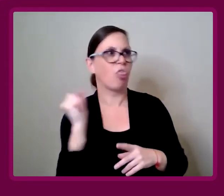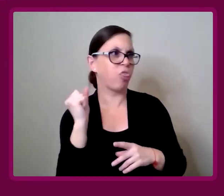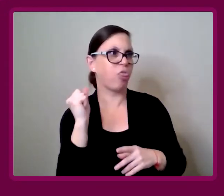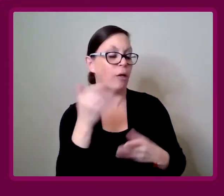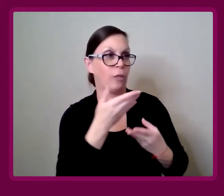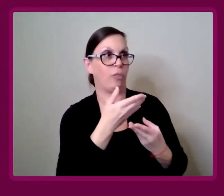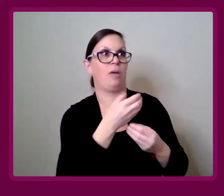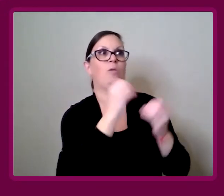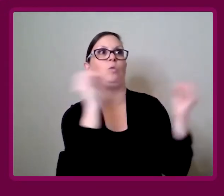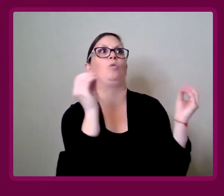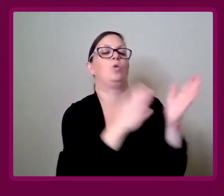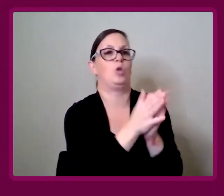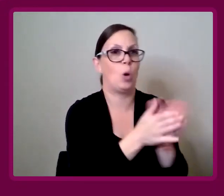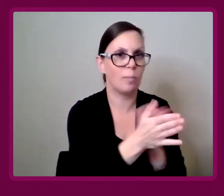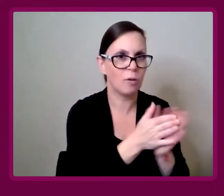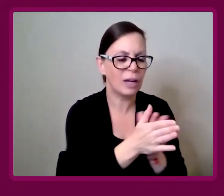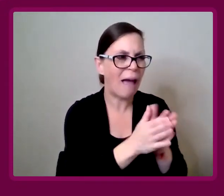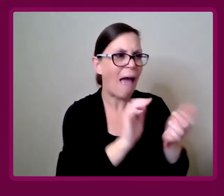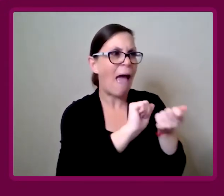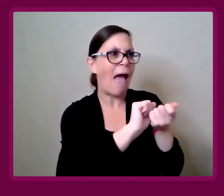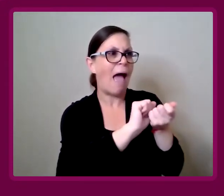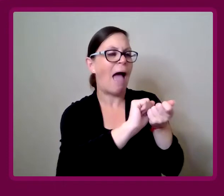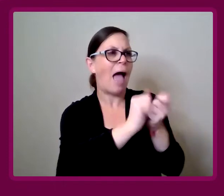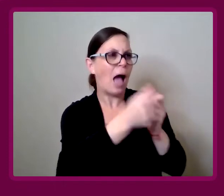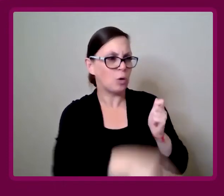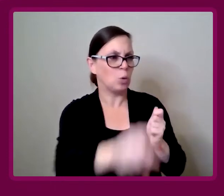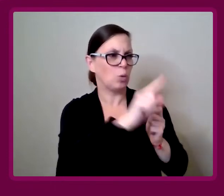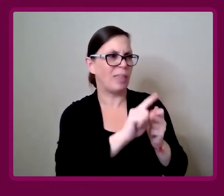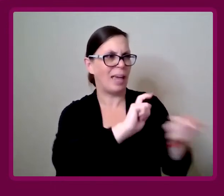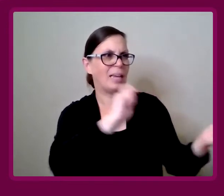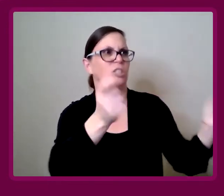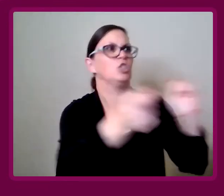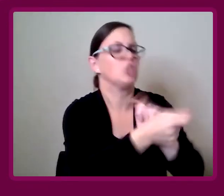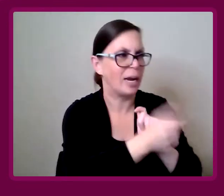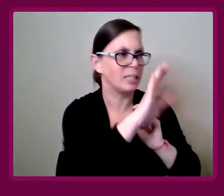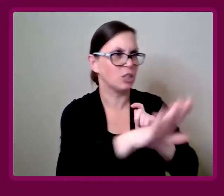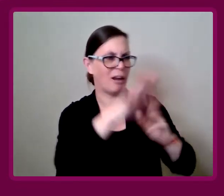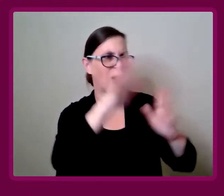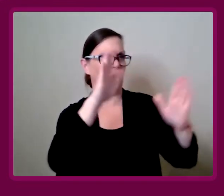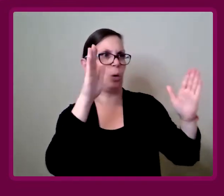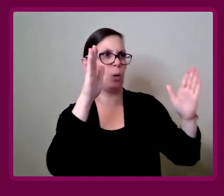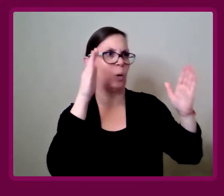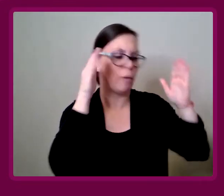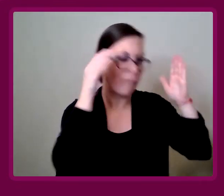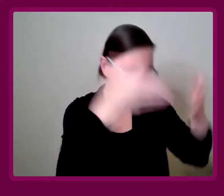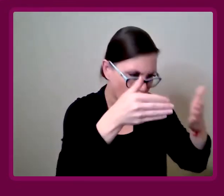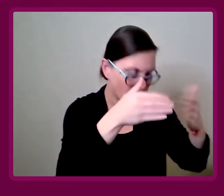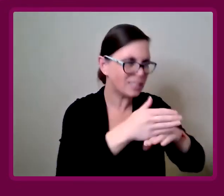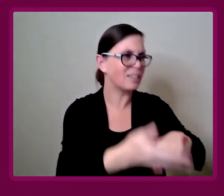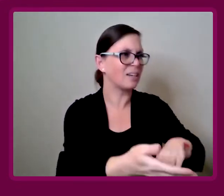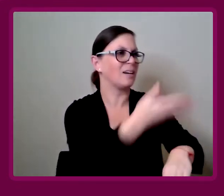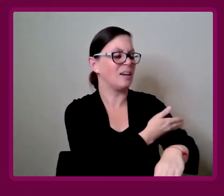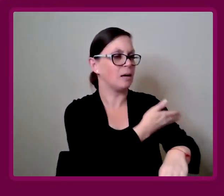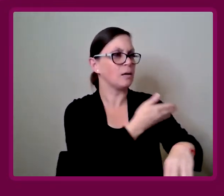Who do they then change course, and build accessible housing? What advice would you give to them?